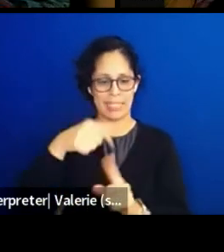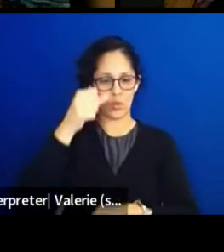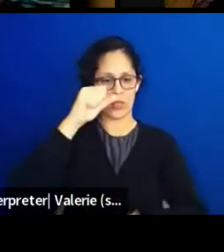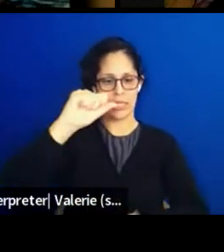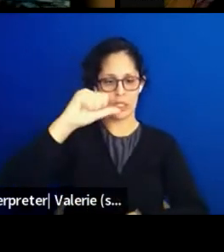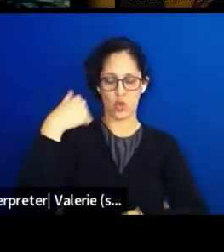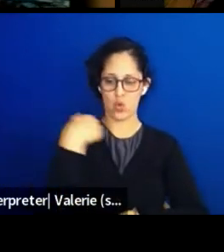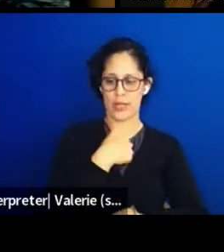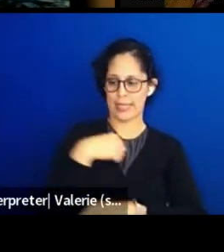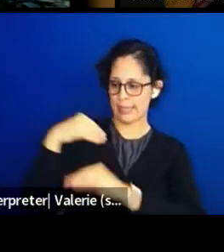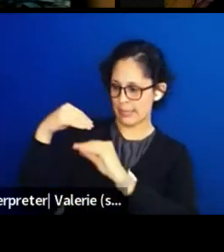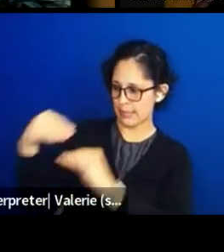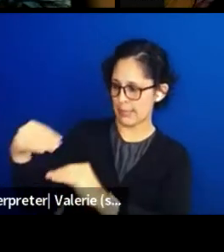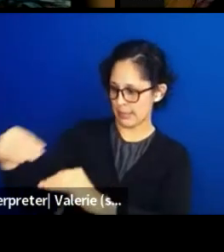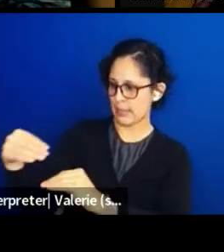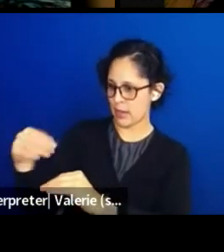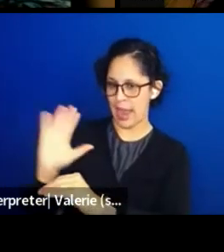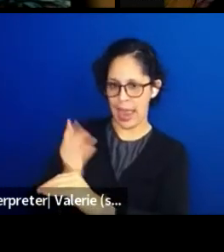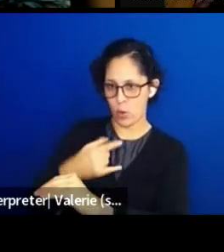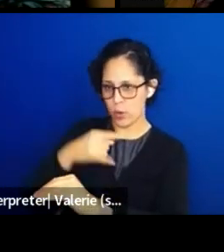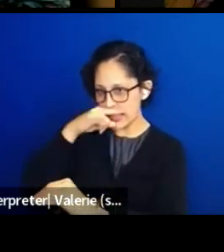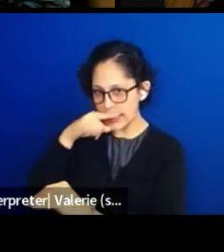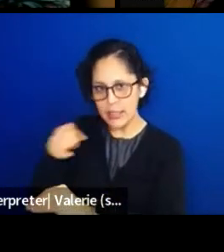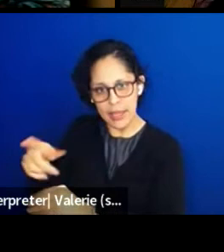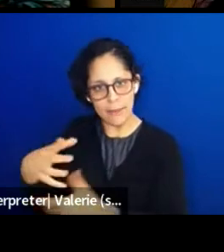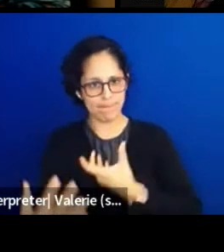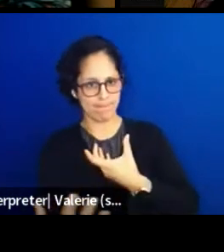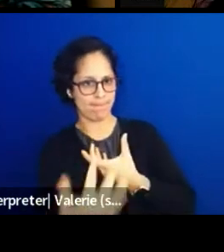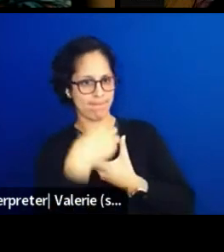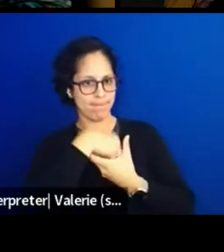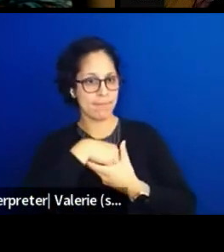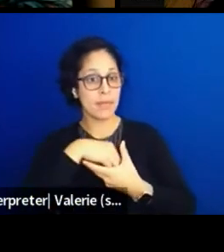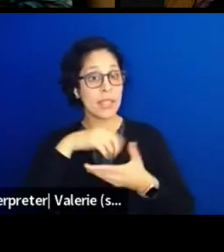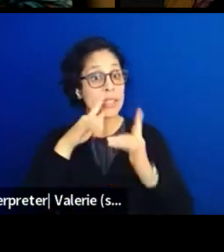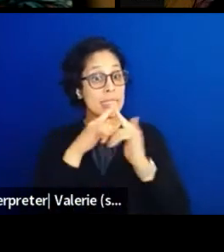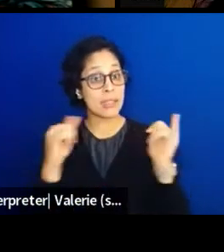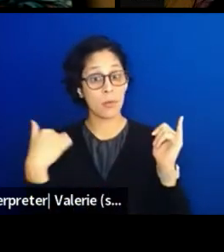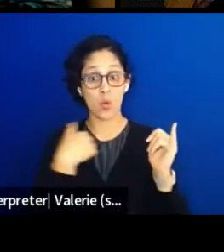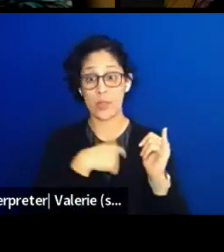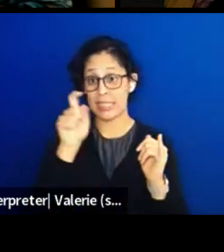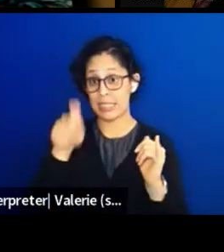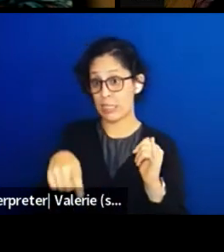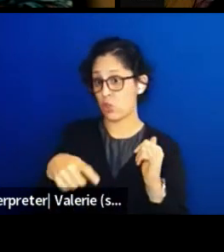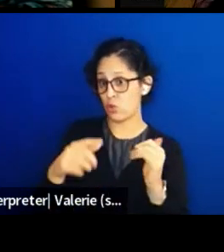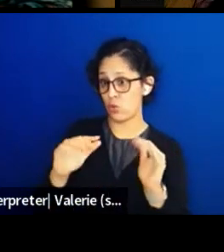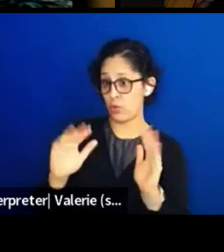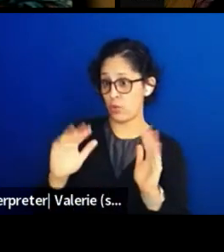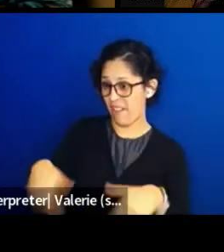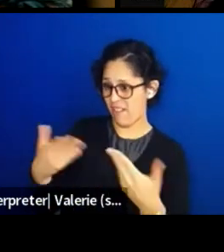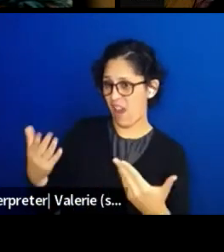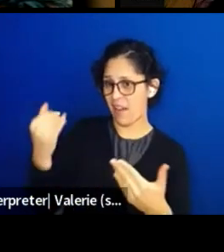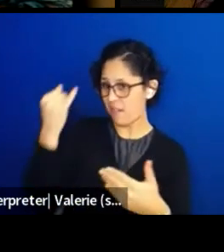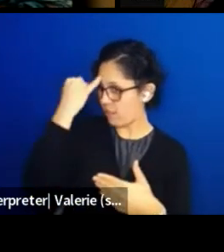we also have like instill within this idea of joy around the movement and finding, connecting,